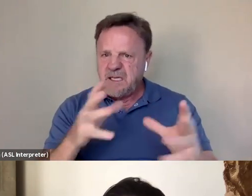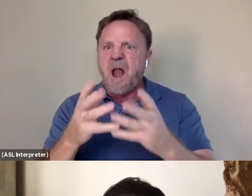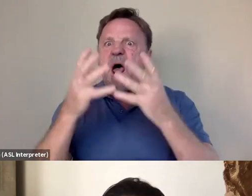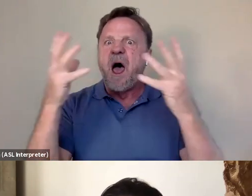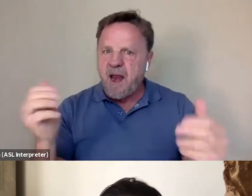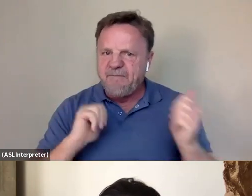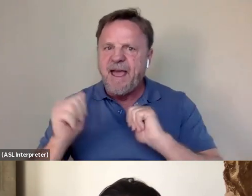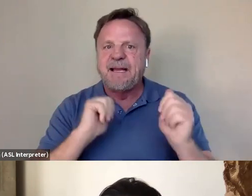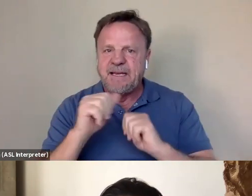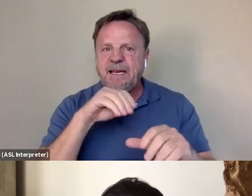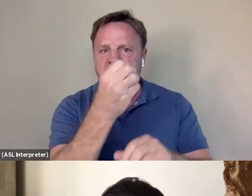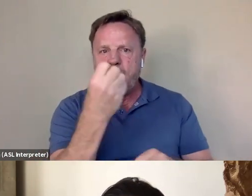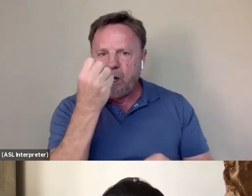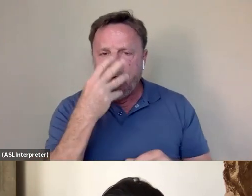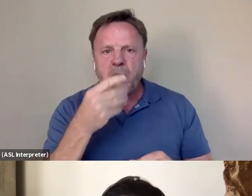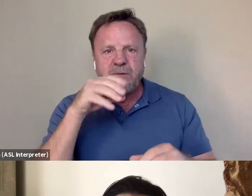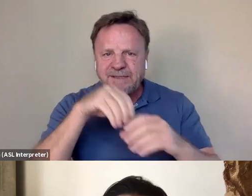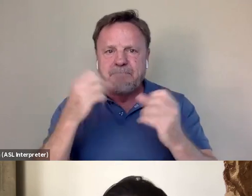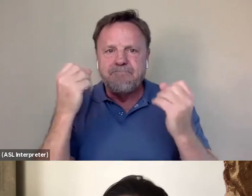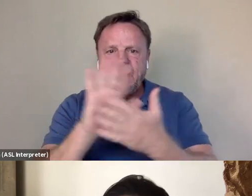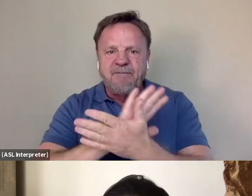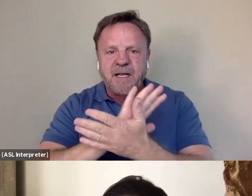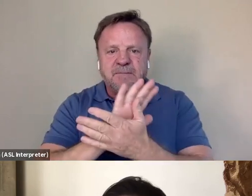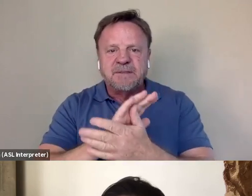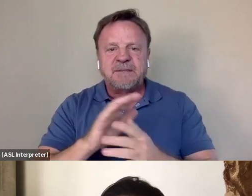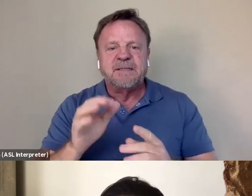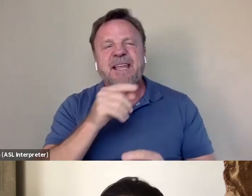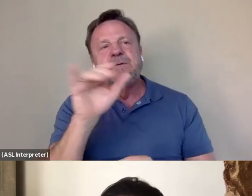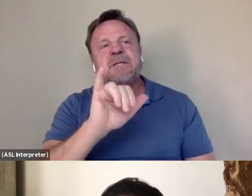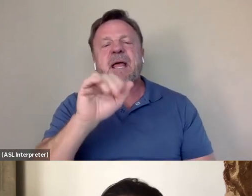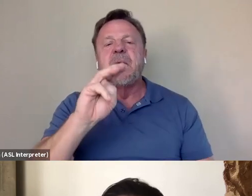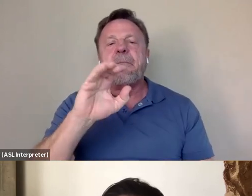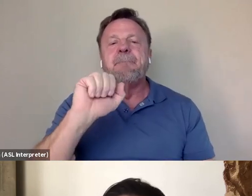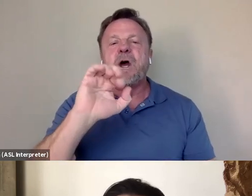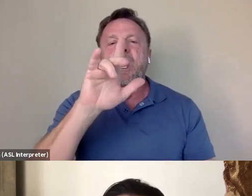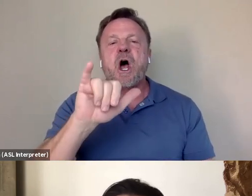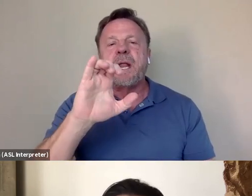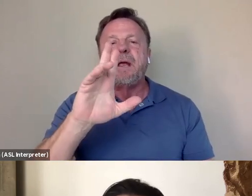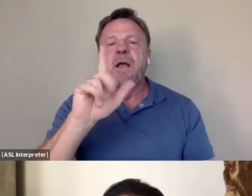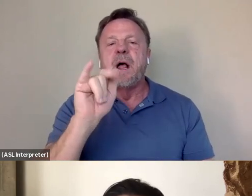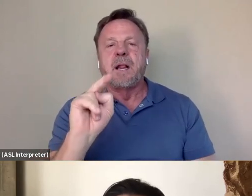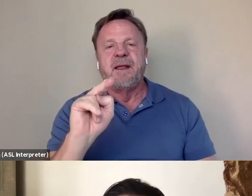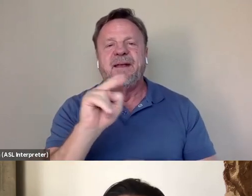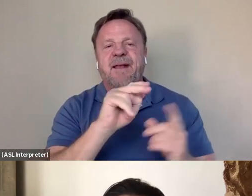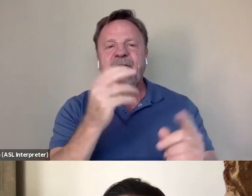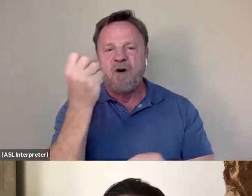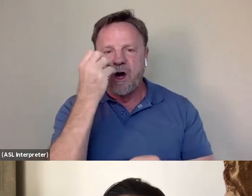he was in many films, basically the Macaulay Culkin of Hong Kong when he was younger. He didn't think that Hollywood America